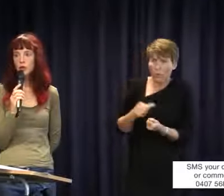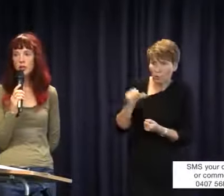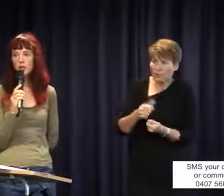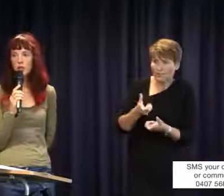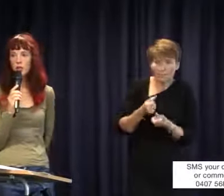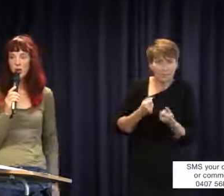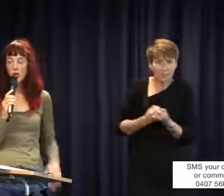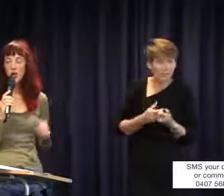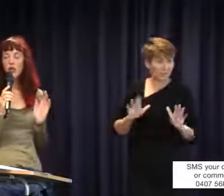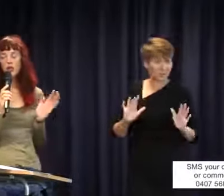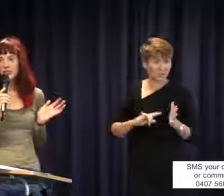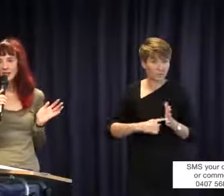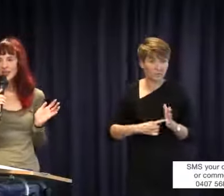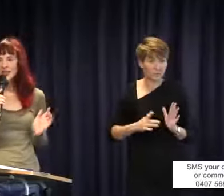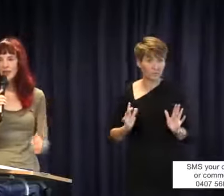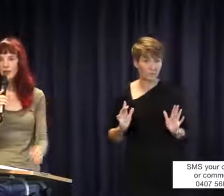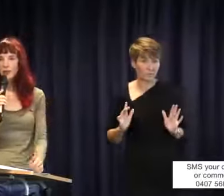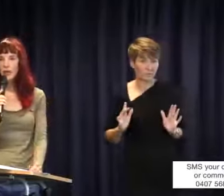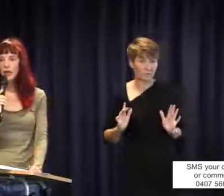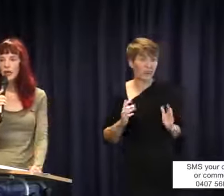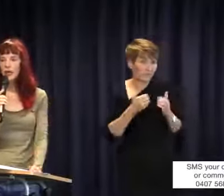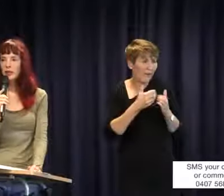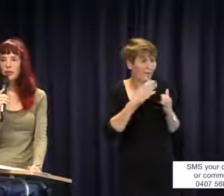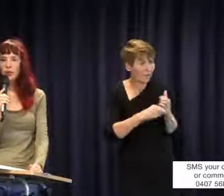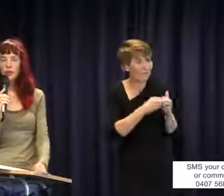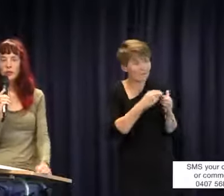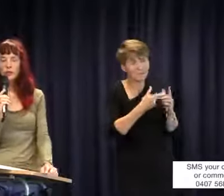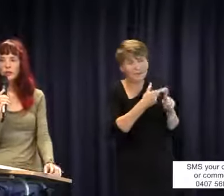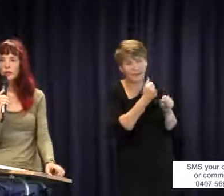as simple as that with all the exceptions I have given before about expense and things